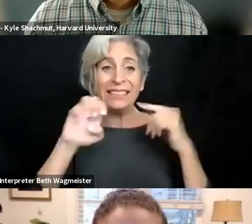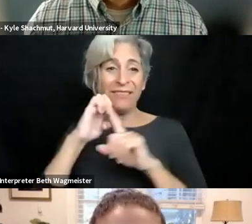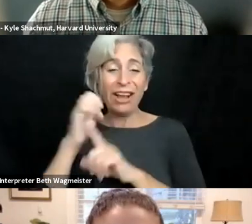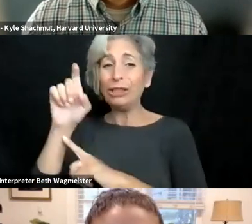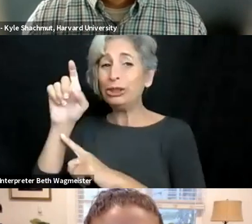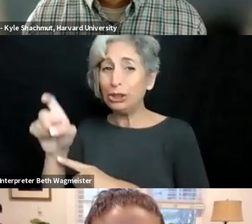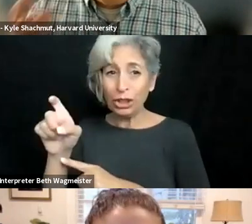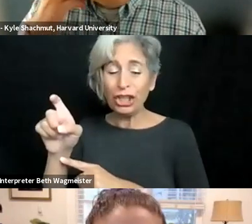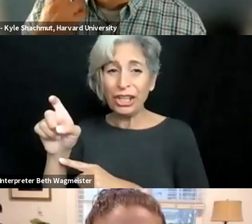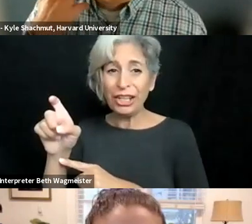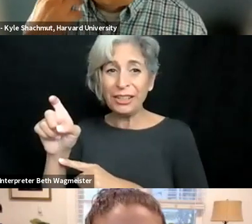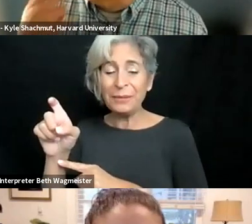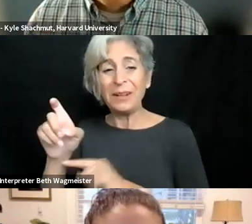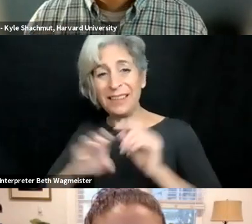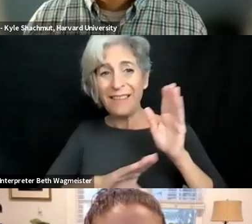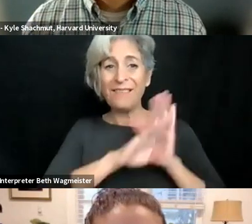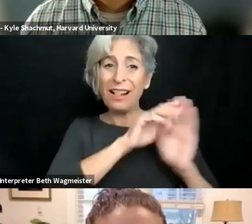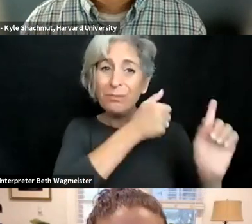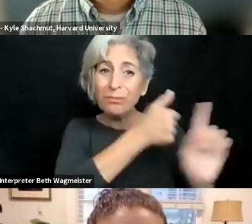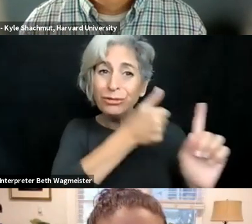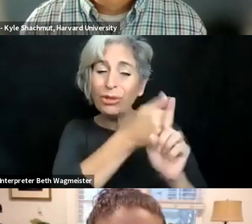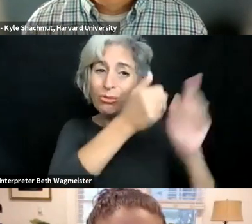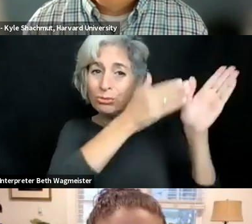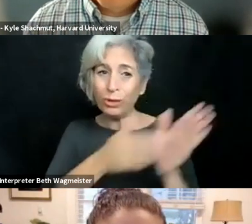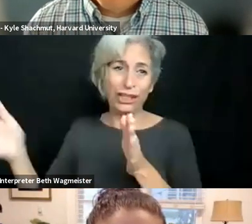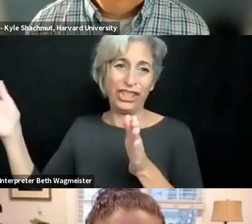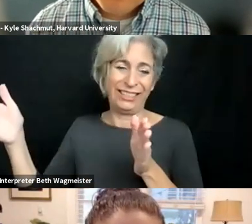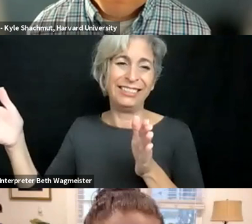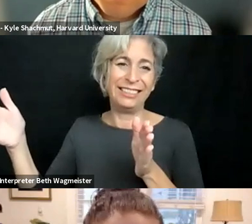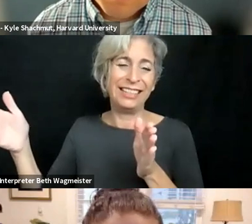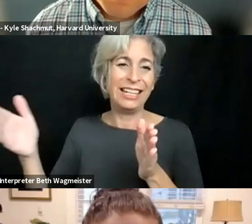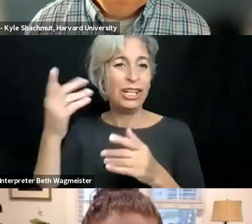teaching, everybody who has a responsibility in